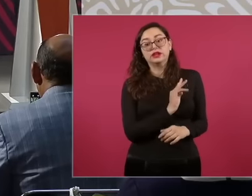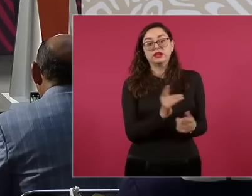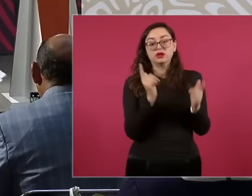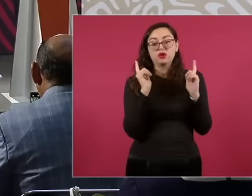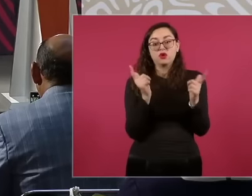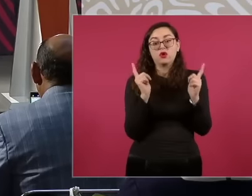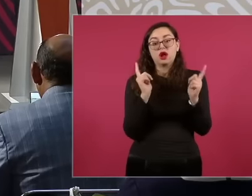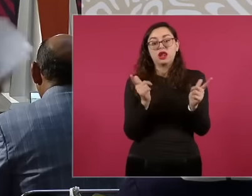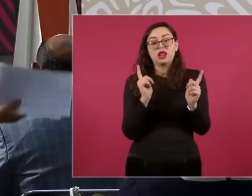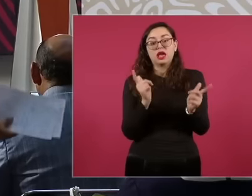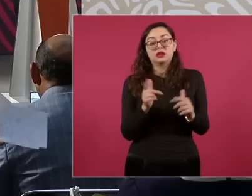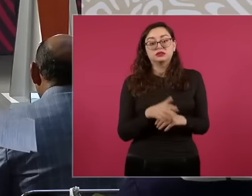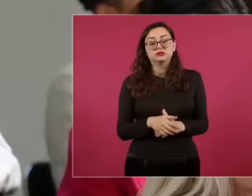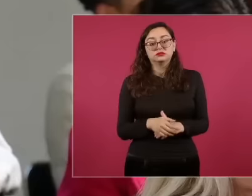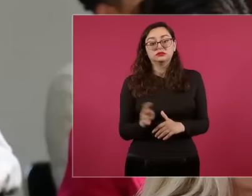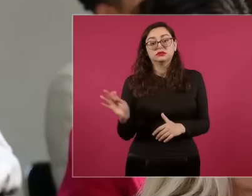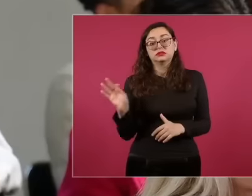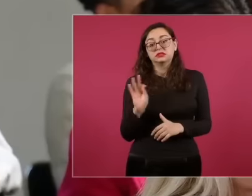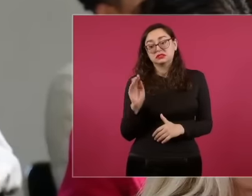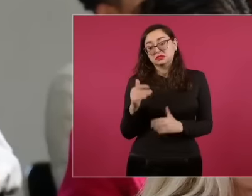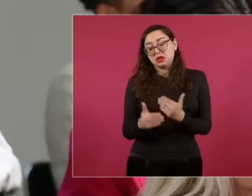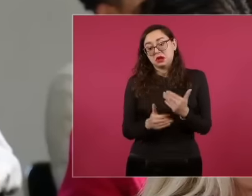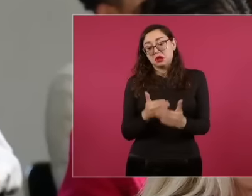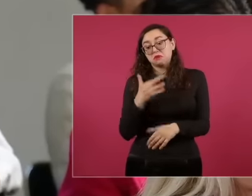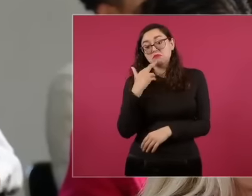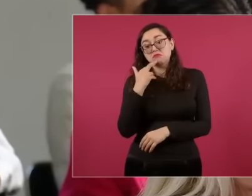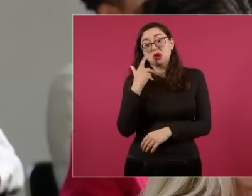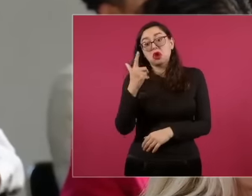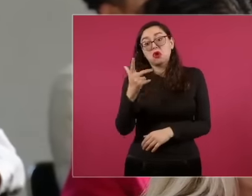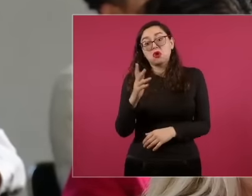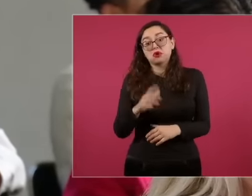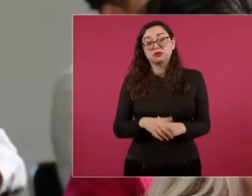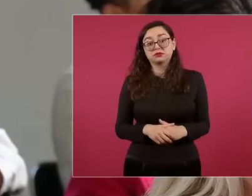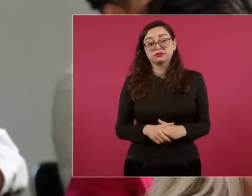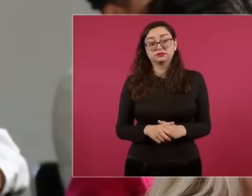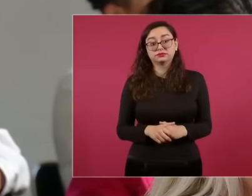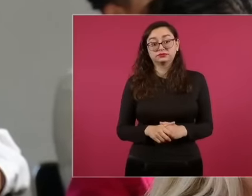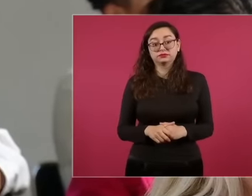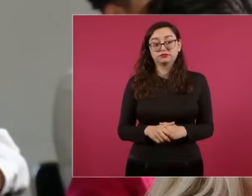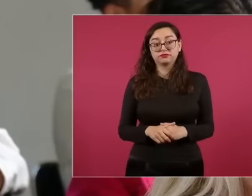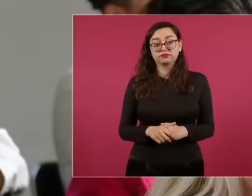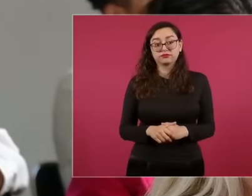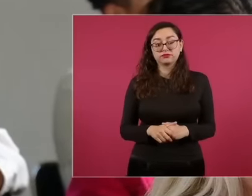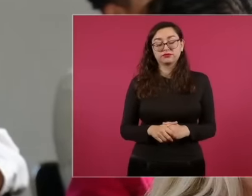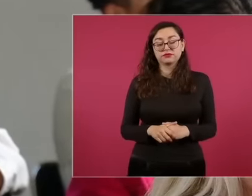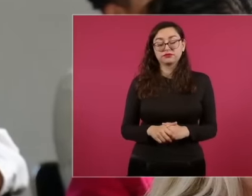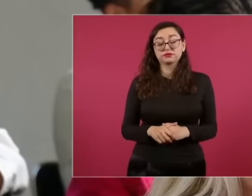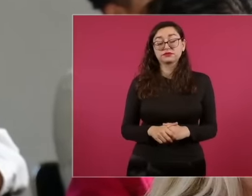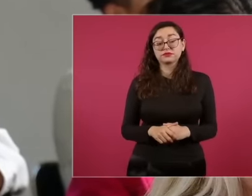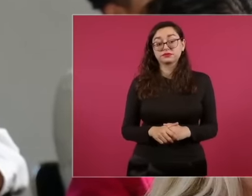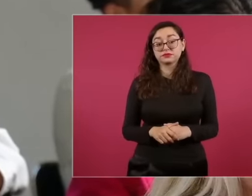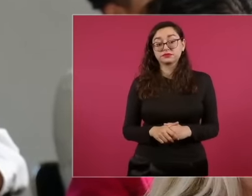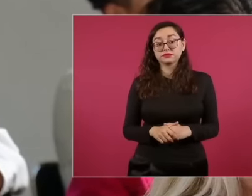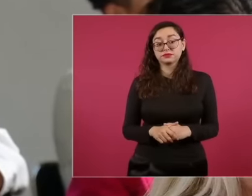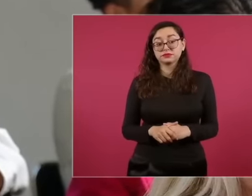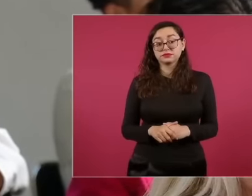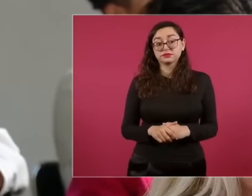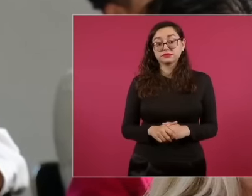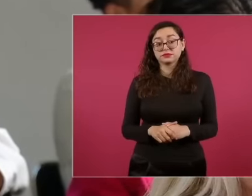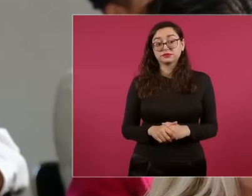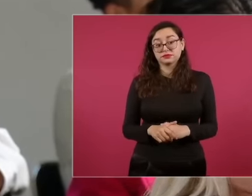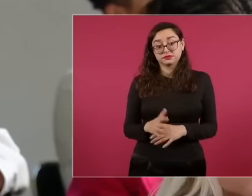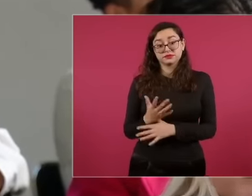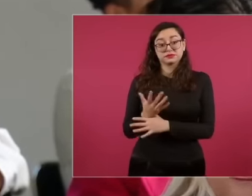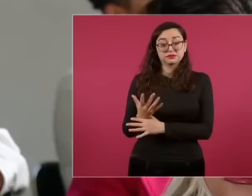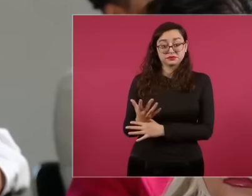least better improve this a little until he says that it's good that he says that corruption is being fought